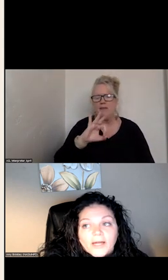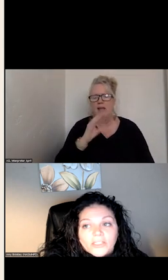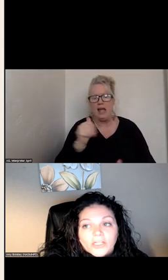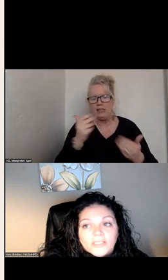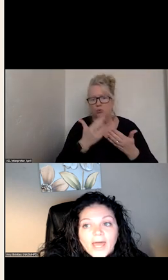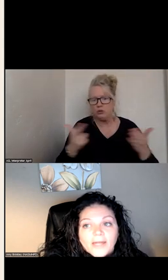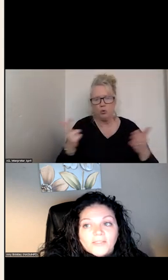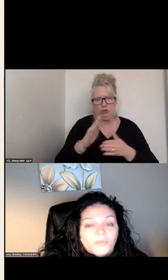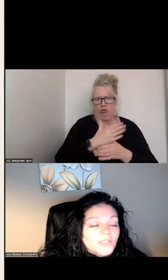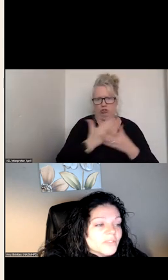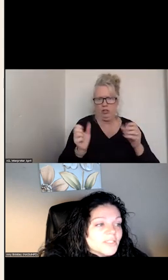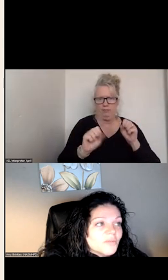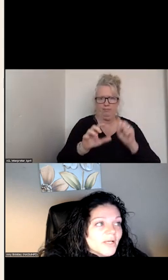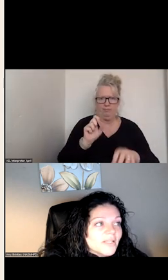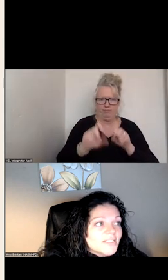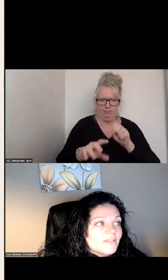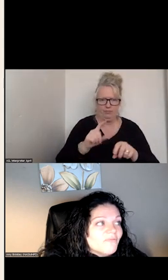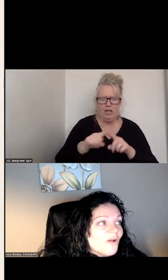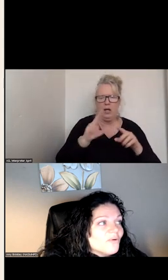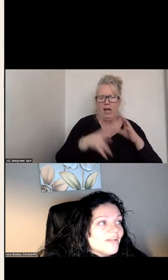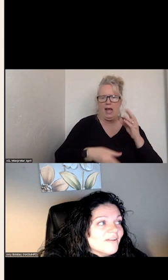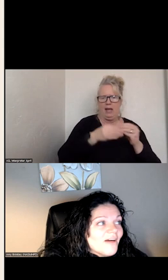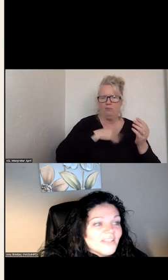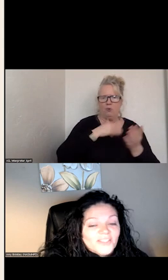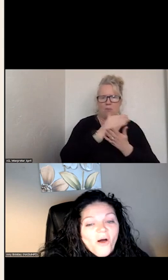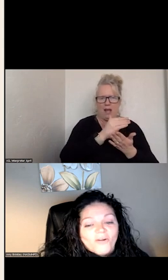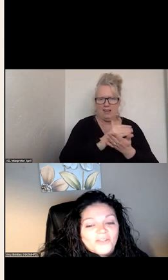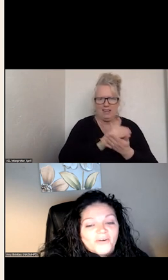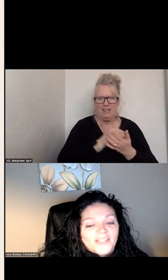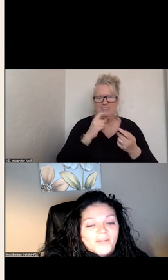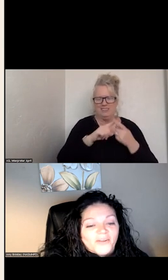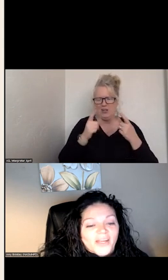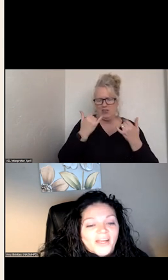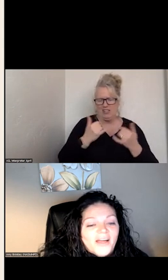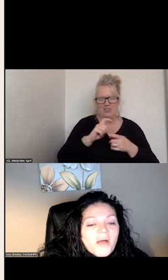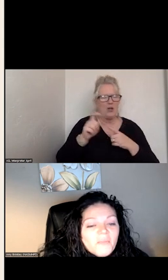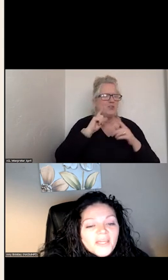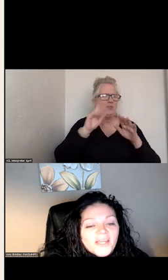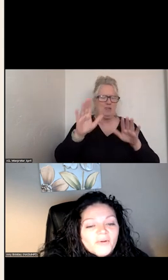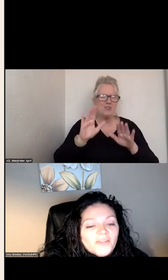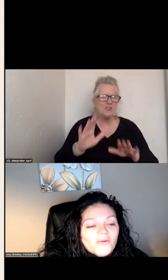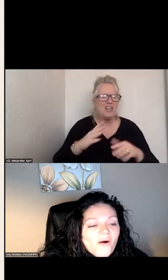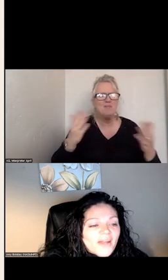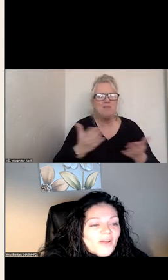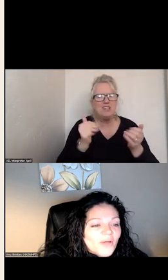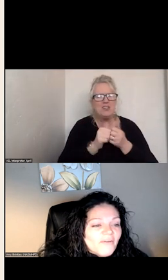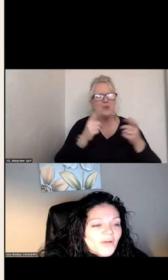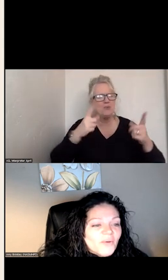I JUST ADDED RESOURCES TO MY LIST FOLLOWING THIS CALL SO IT HAS BEEN GREAT BEING HERE WITH YOU ALL AND I HOPE HAVE YOU A GREAT